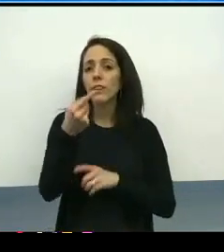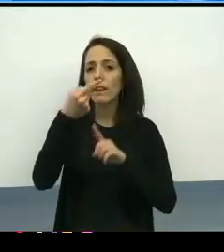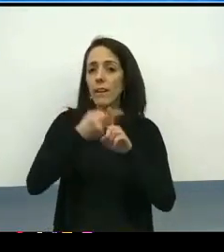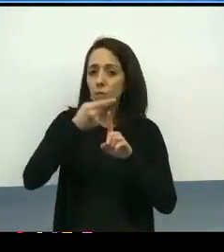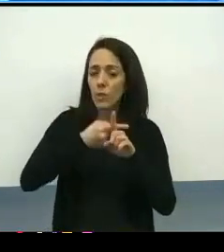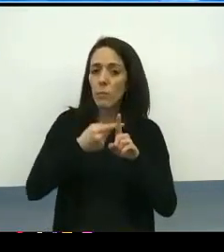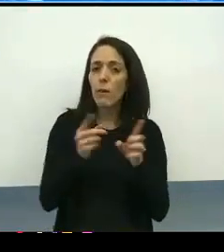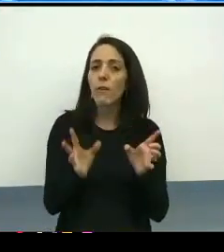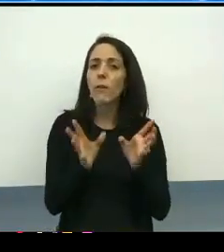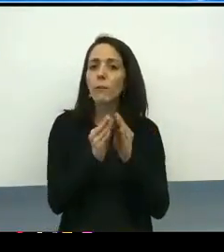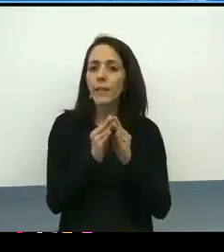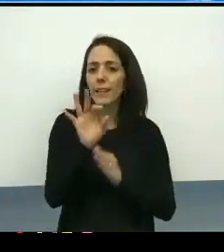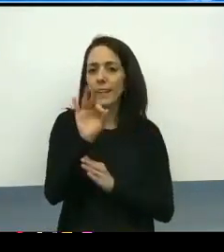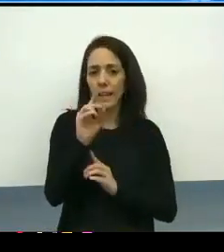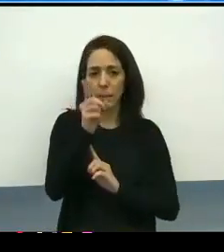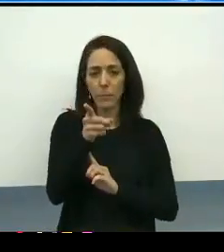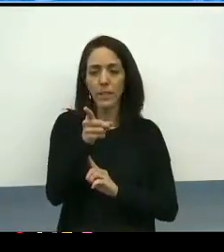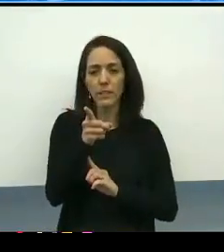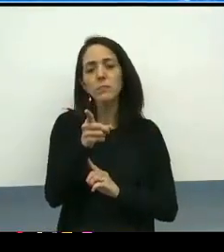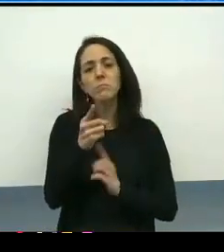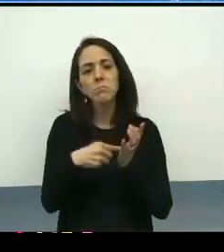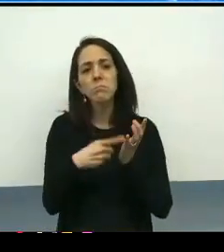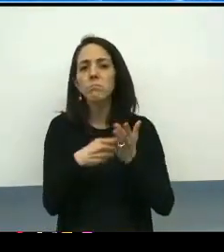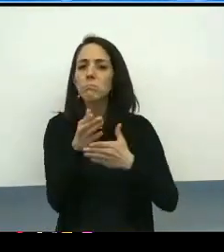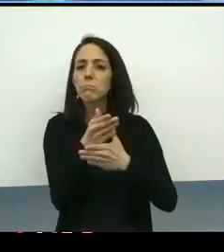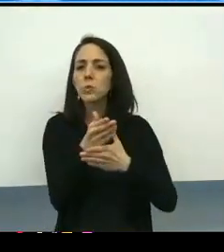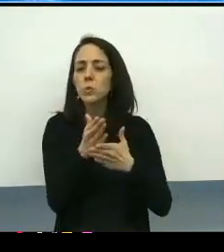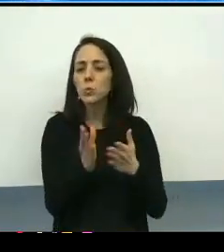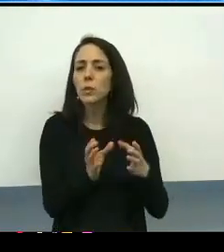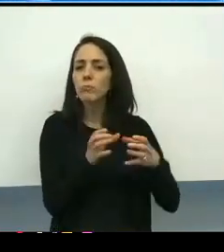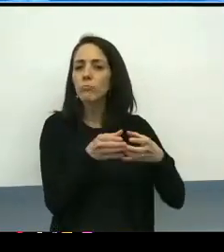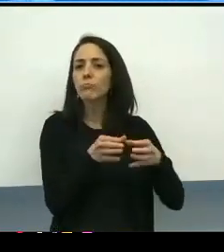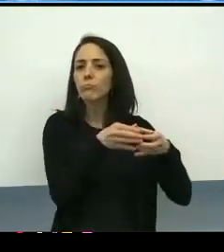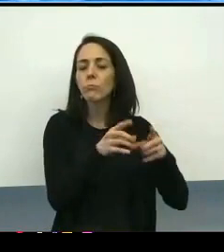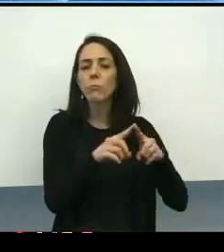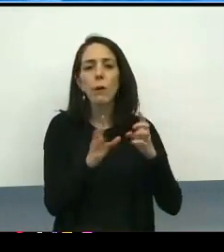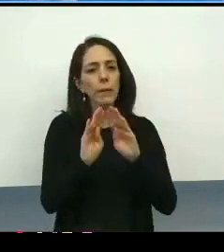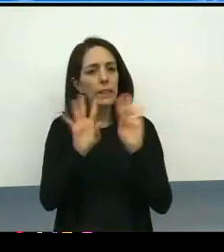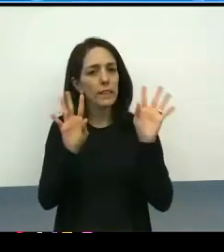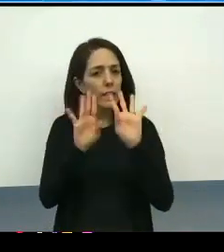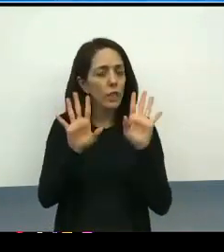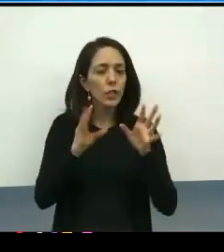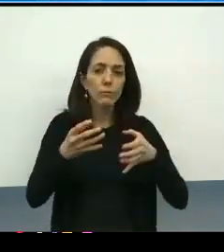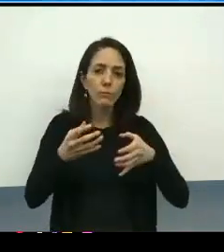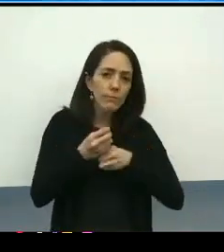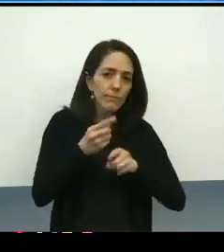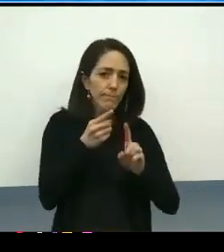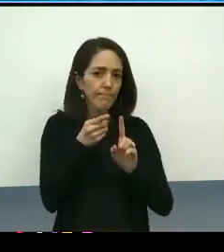Of course, there is some in between work. We try our very best to be very clear, concise, thoughtful.